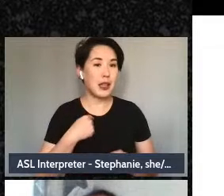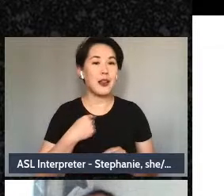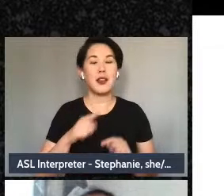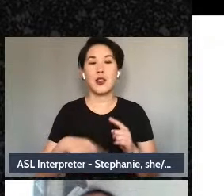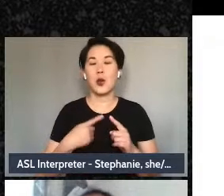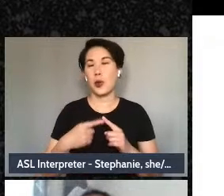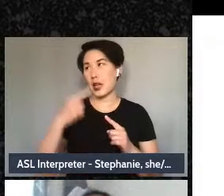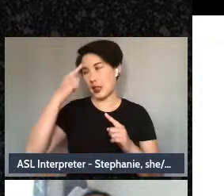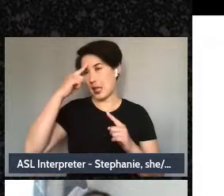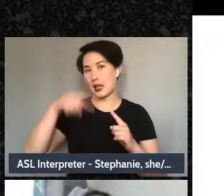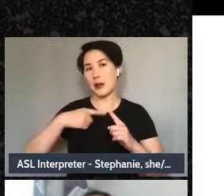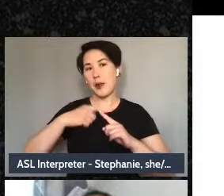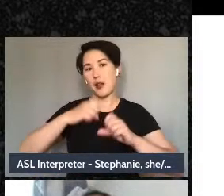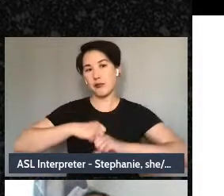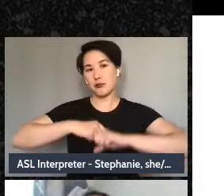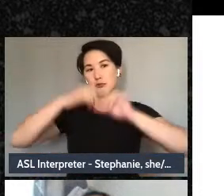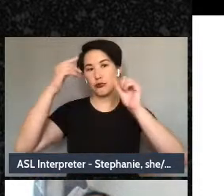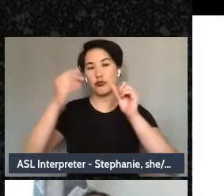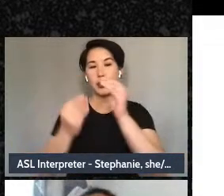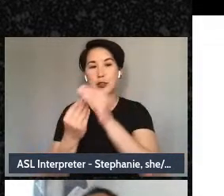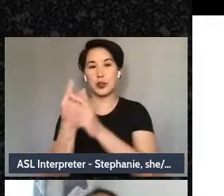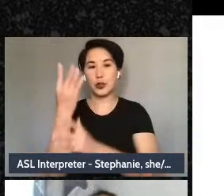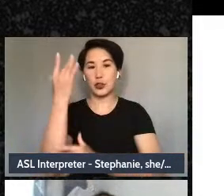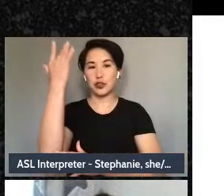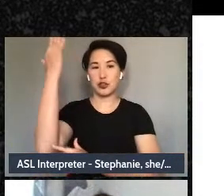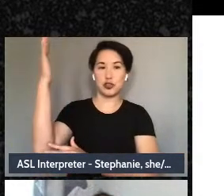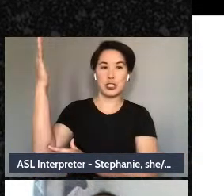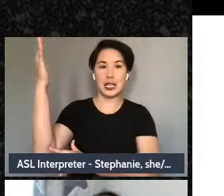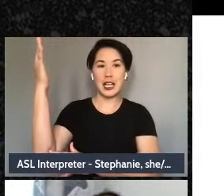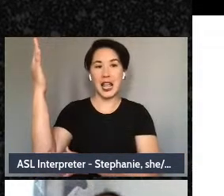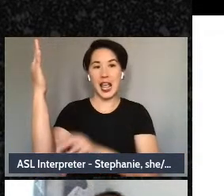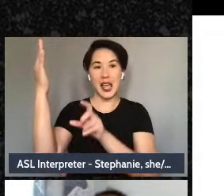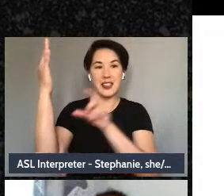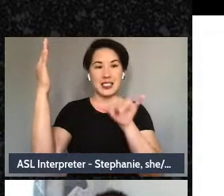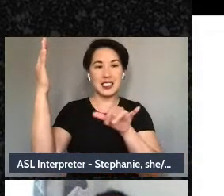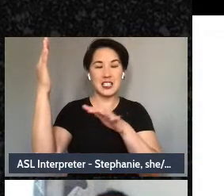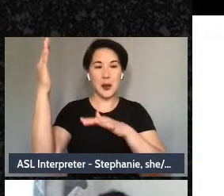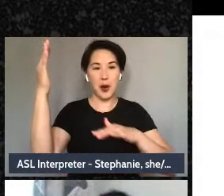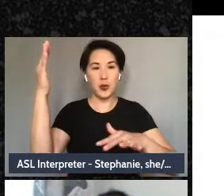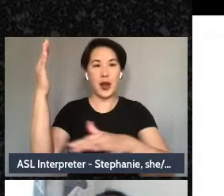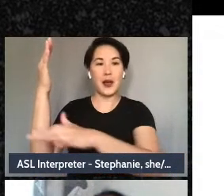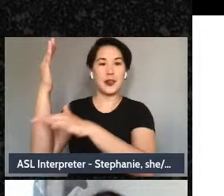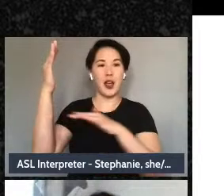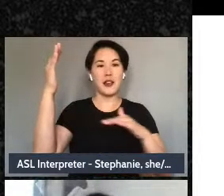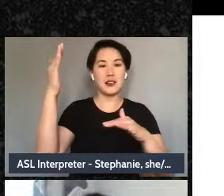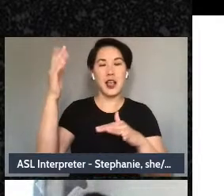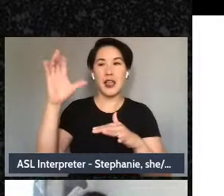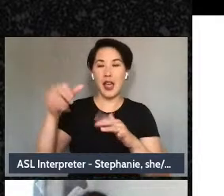looking at the systems that are around us, and that impact myself and my communities, and that we